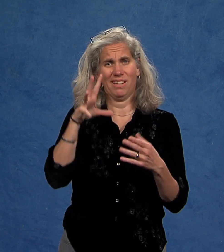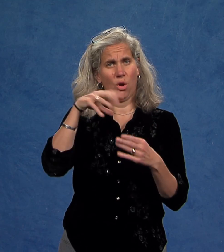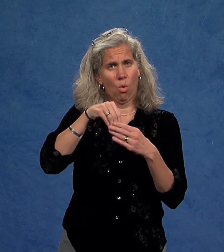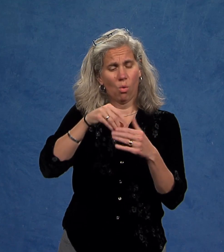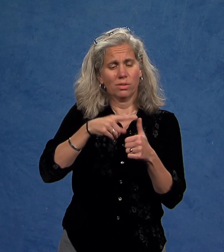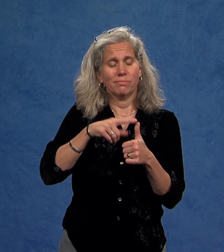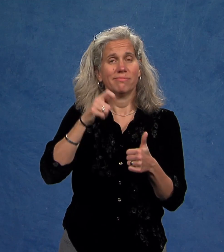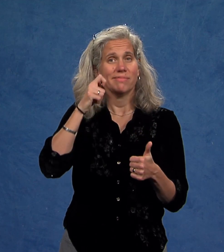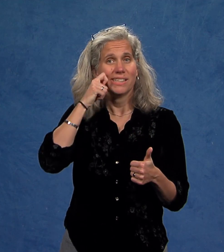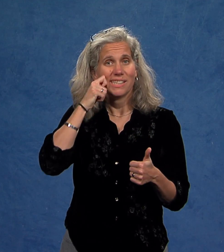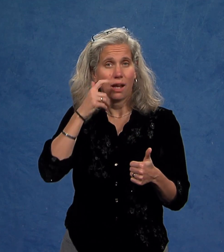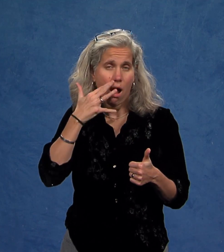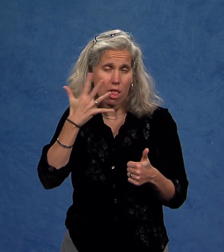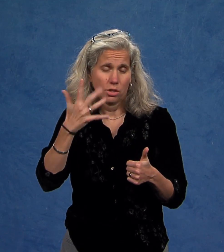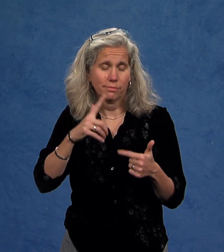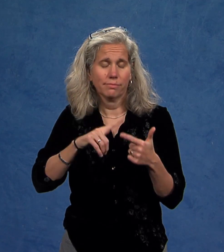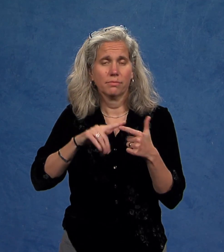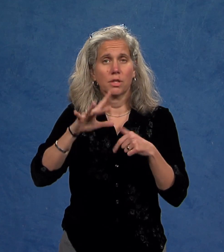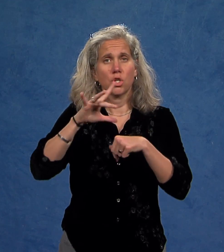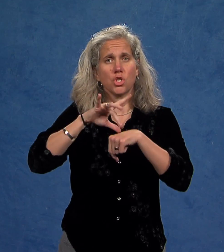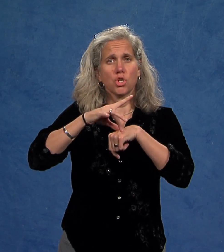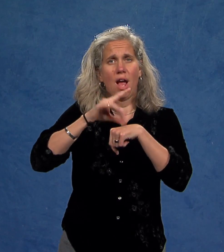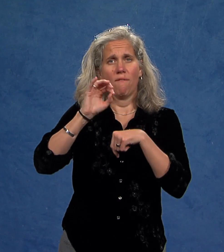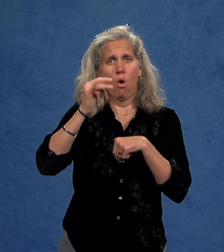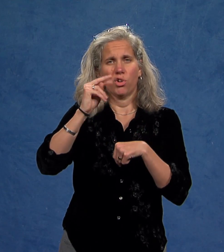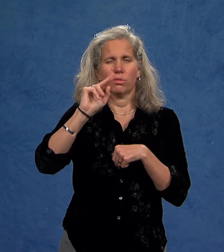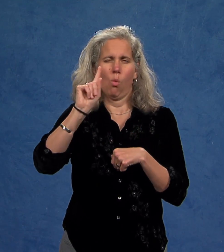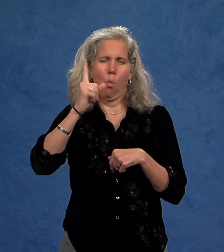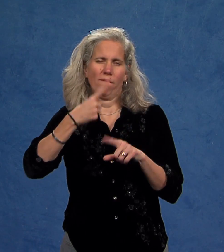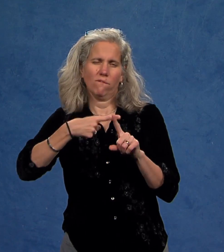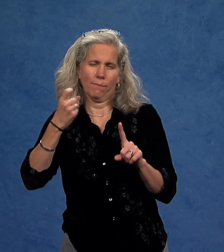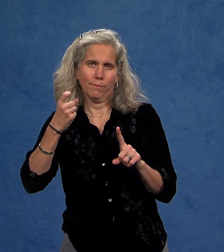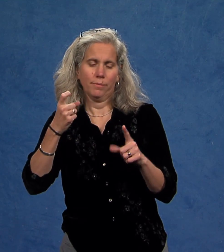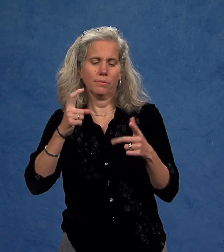including those based on skin color, geographic origin,